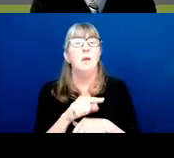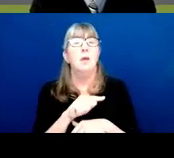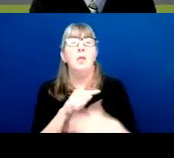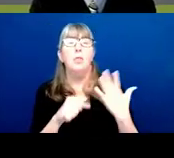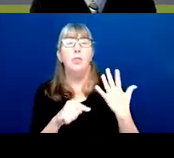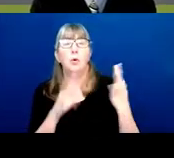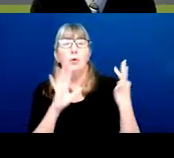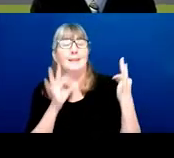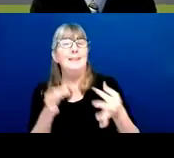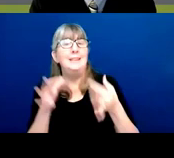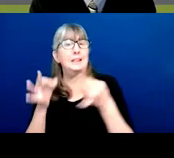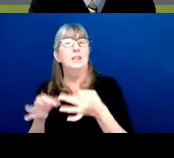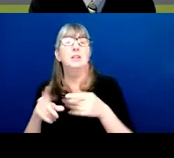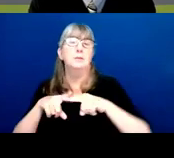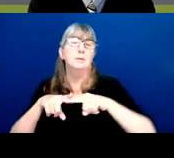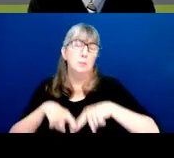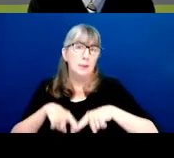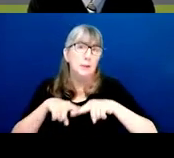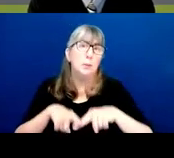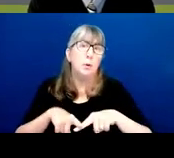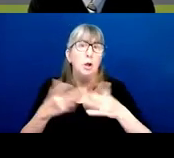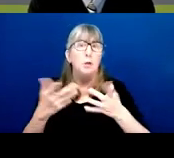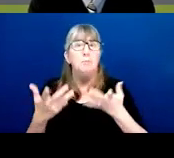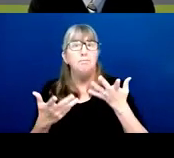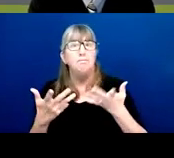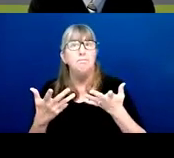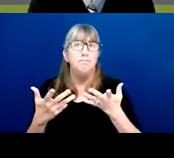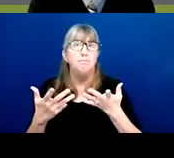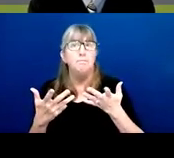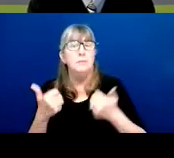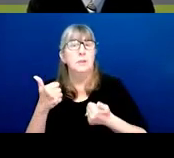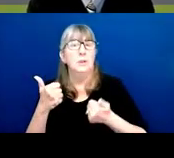because it depends upon what applications are actually submitted,